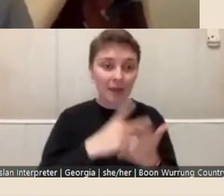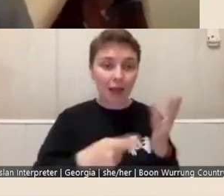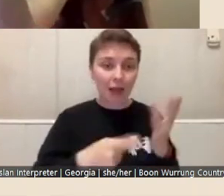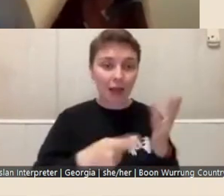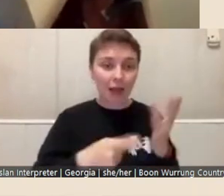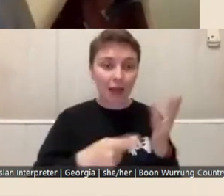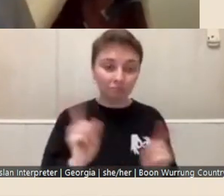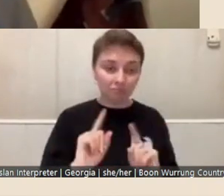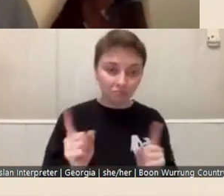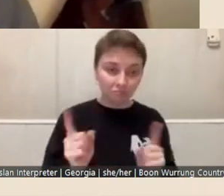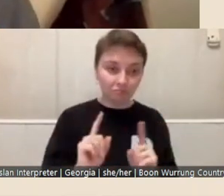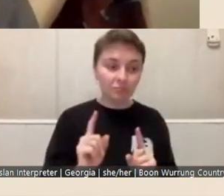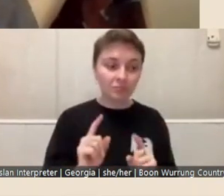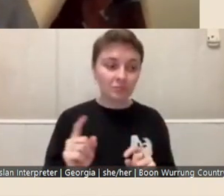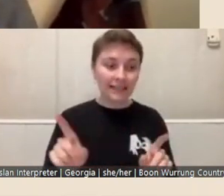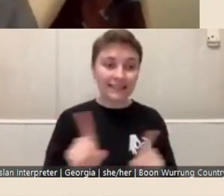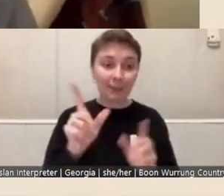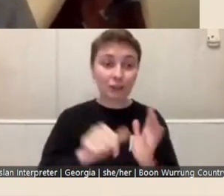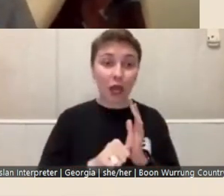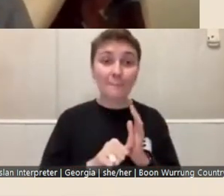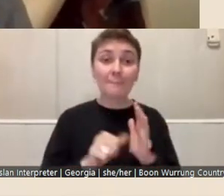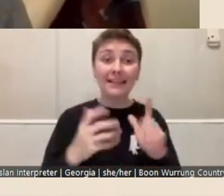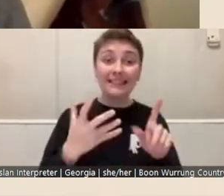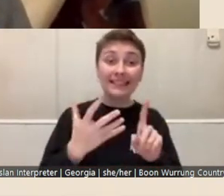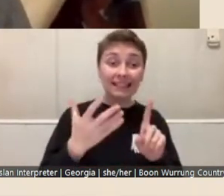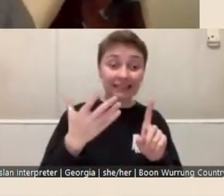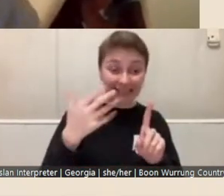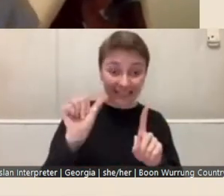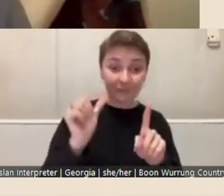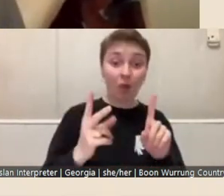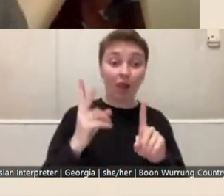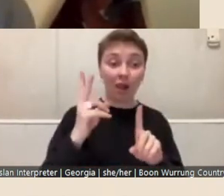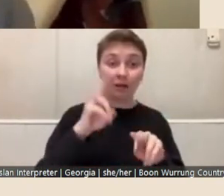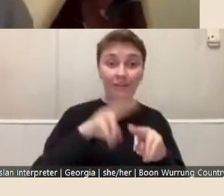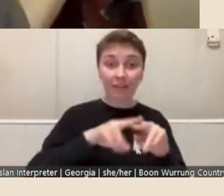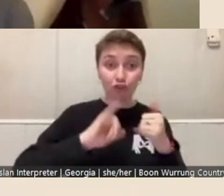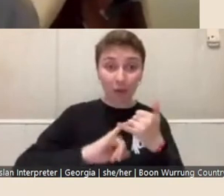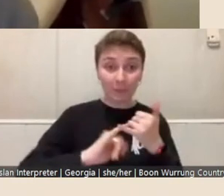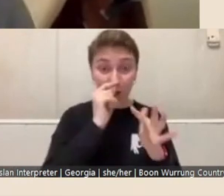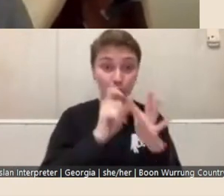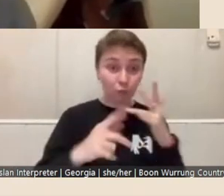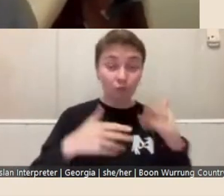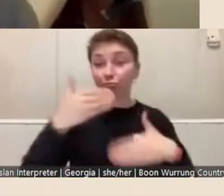whilst successful fellows are undertaking their activity we want to encourage opportunities for